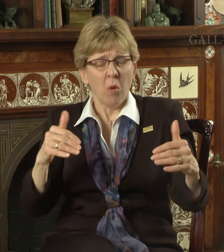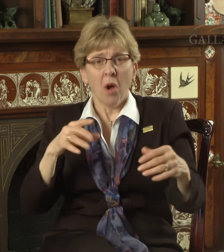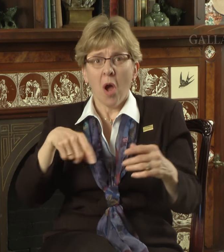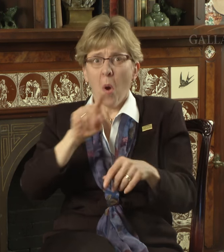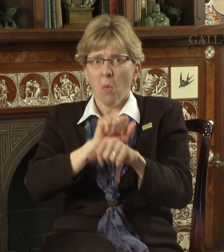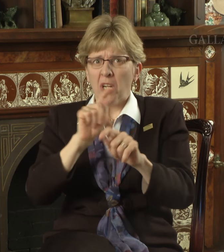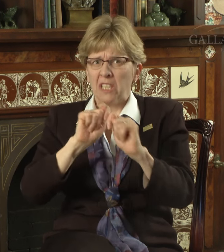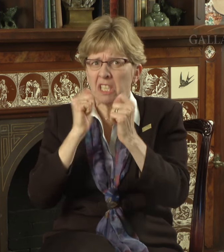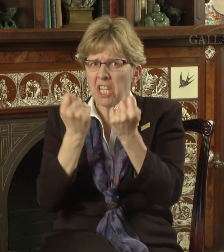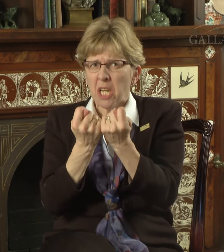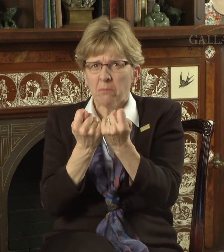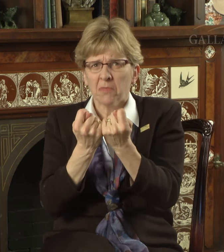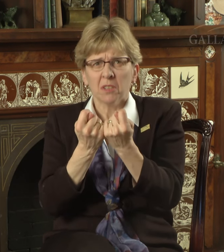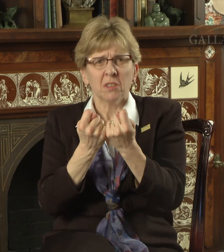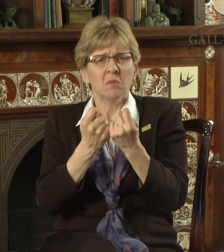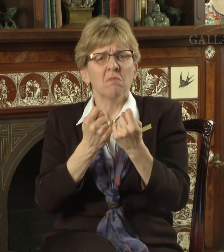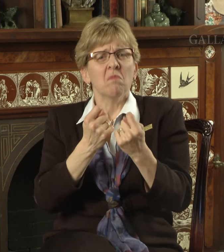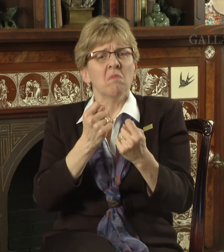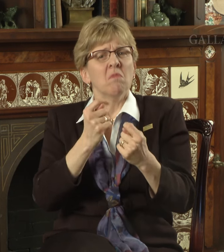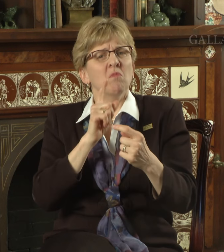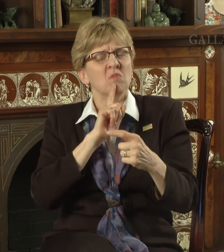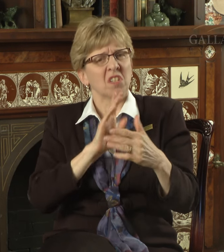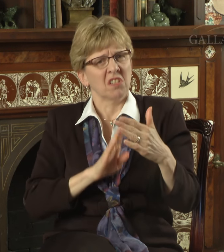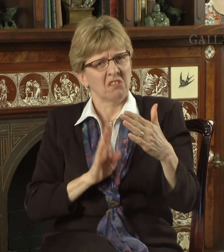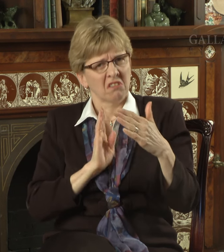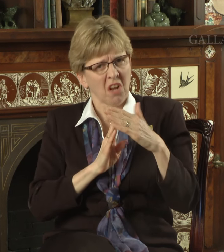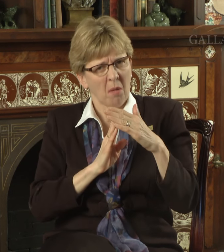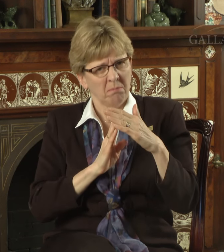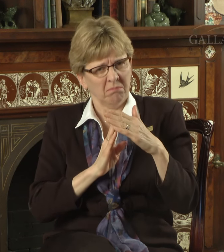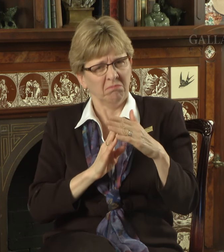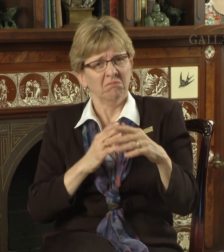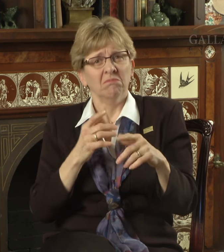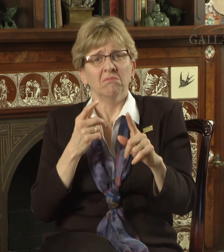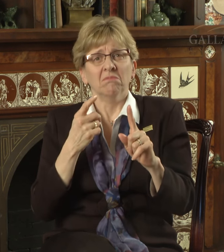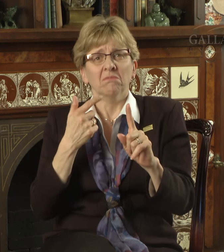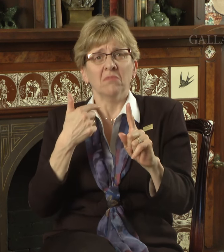and working as teams is really top-notch!